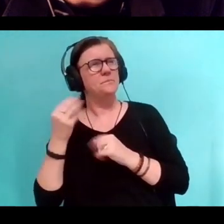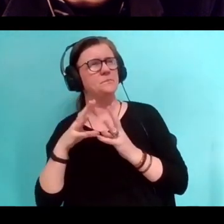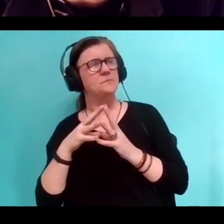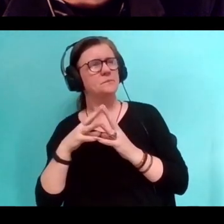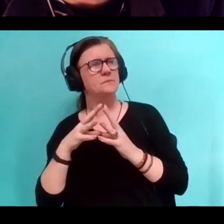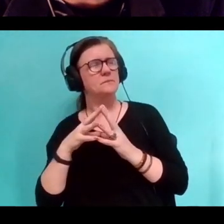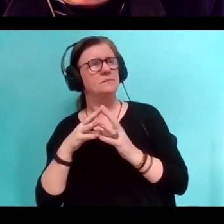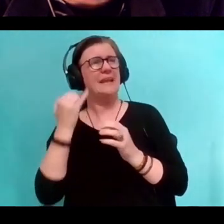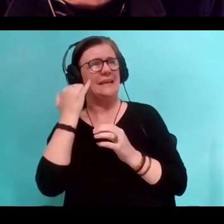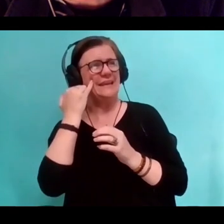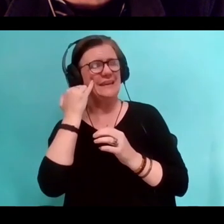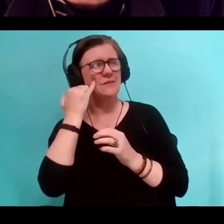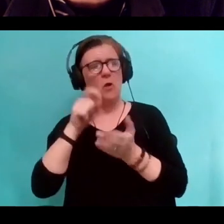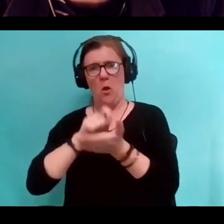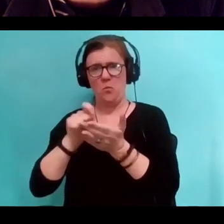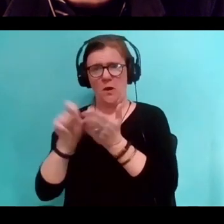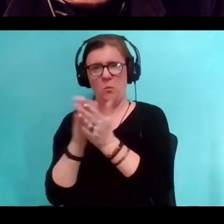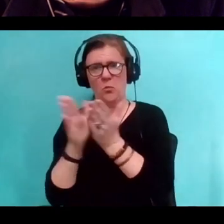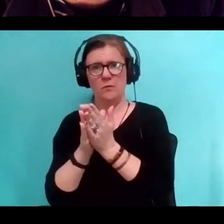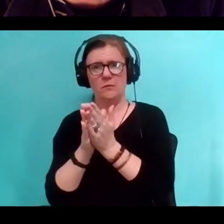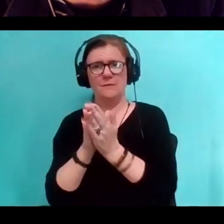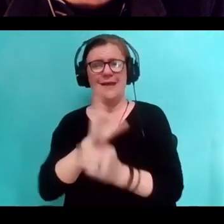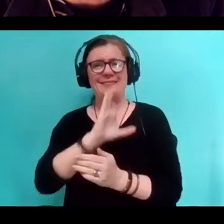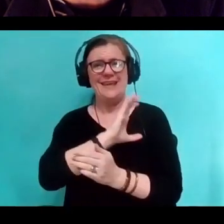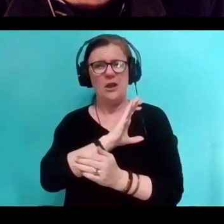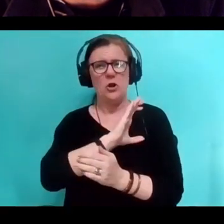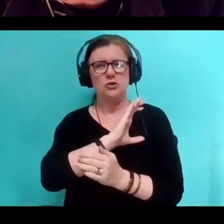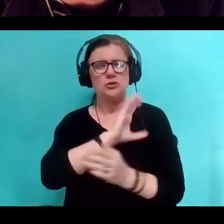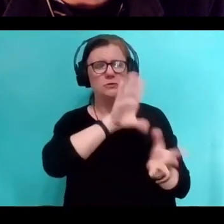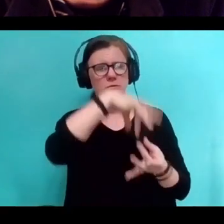about various determinants, money, sexuality,